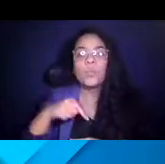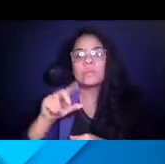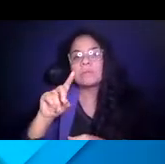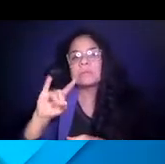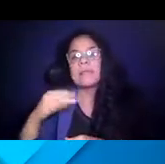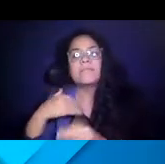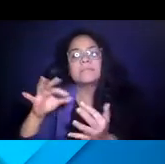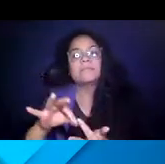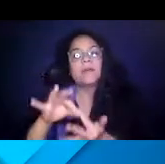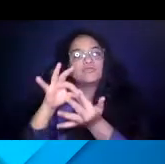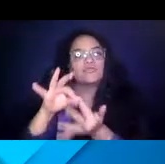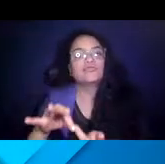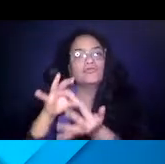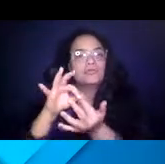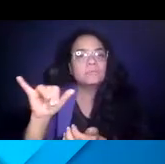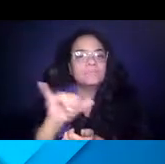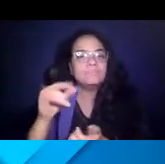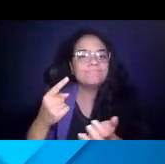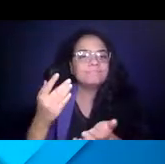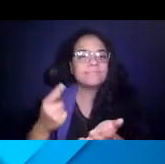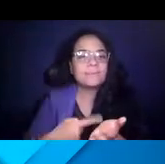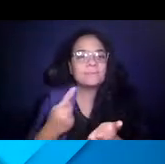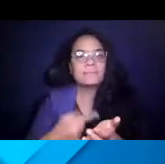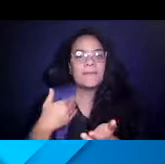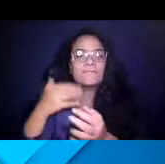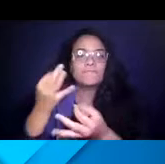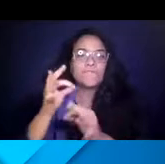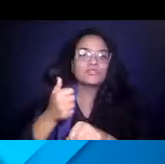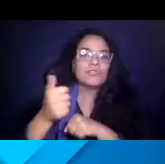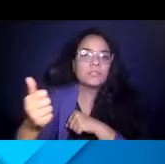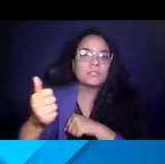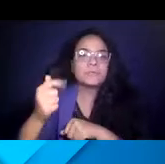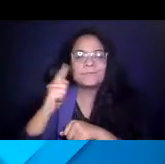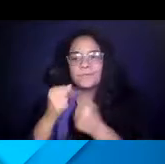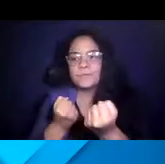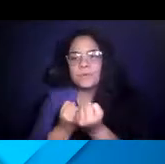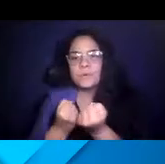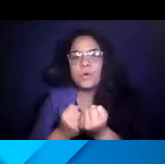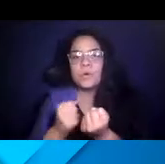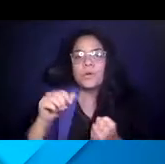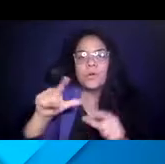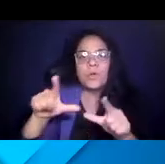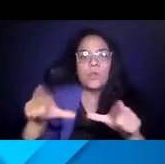14:57:11 There's been some times where we've had free transit say to support the local arts festival.